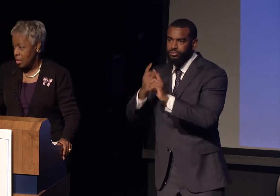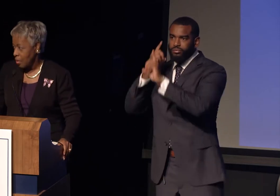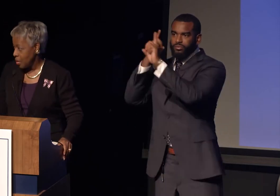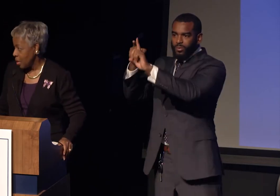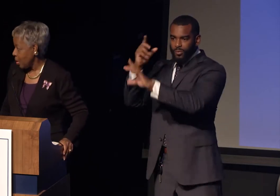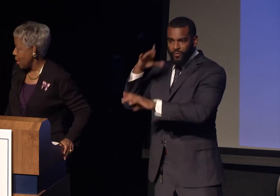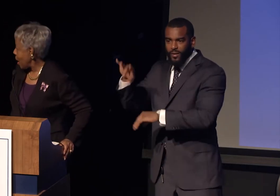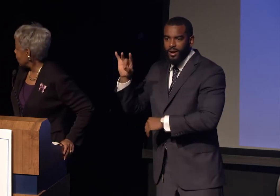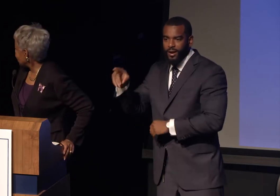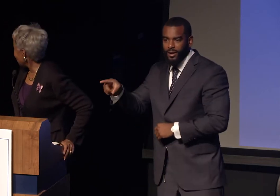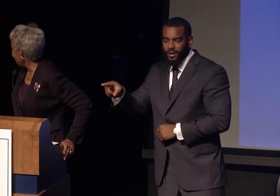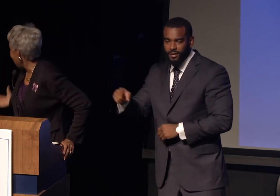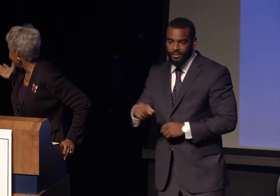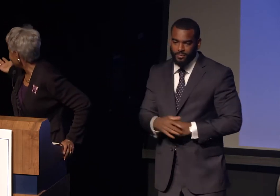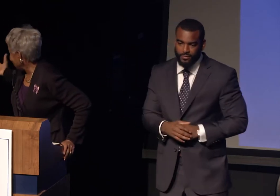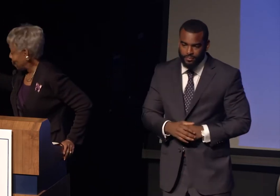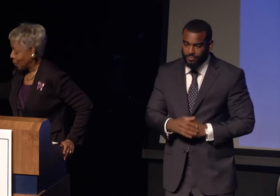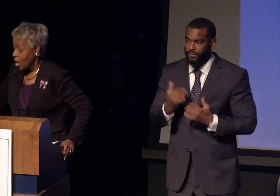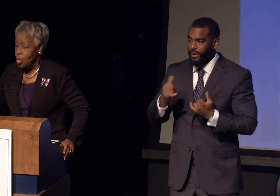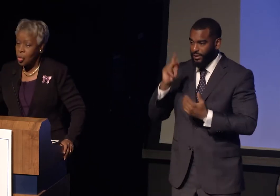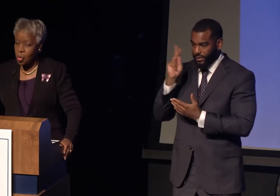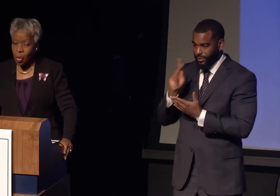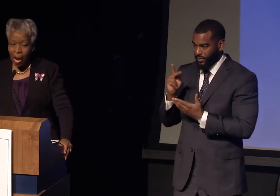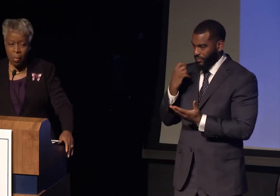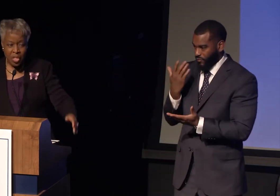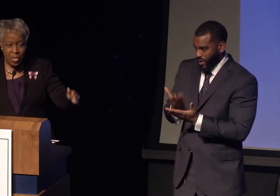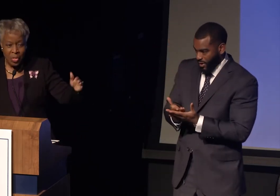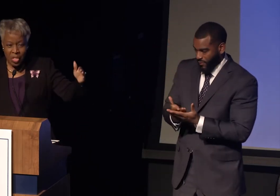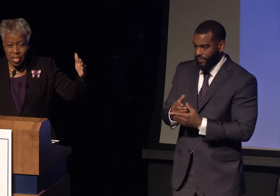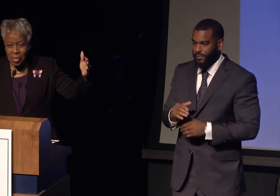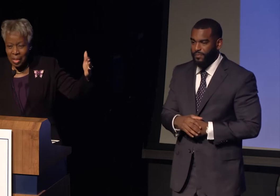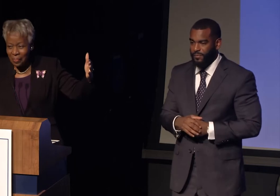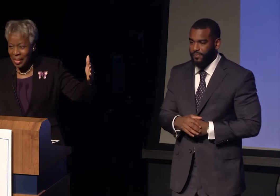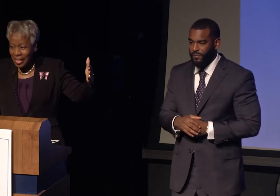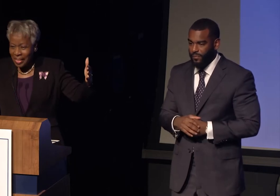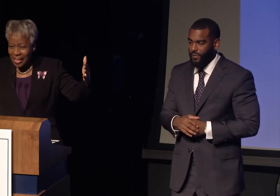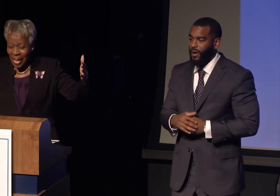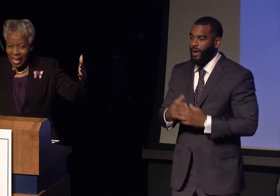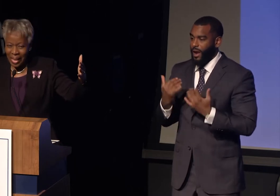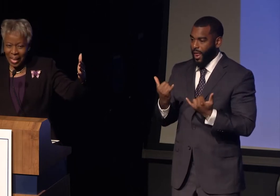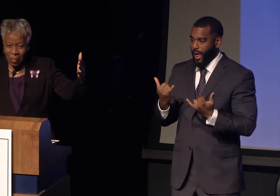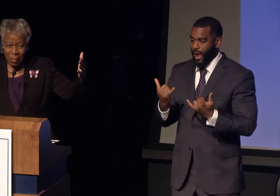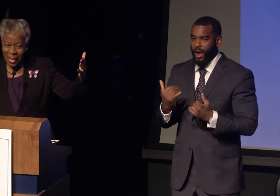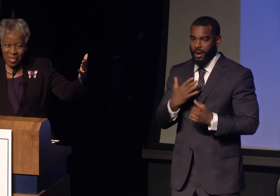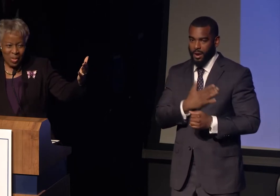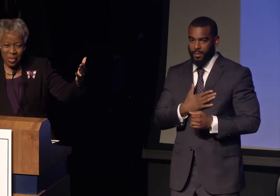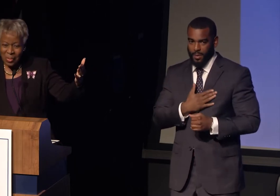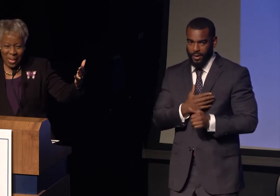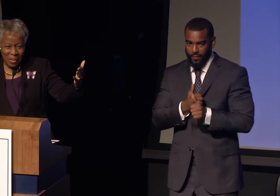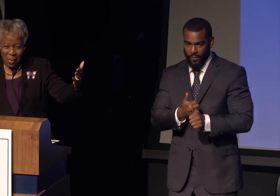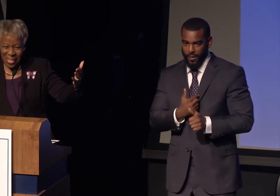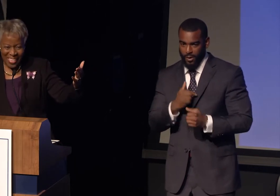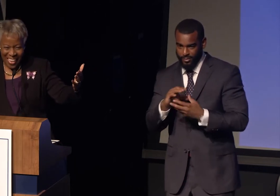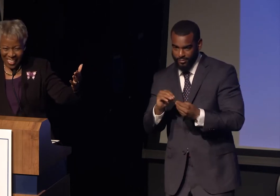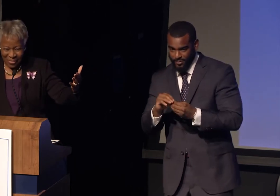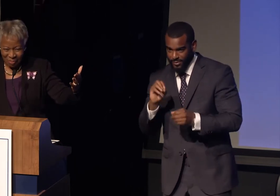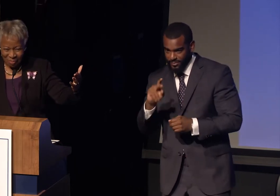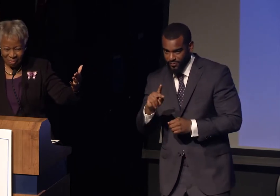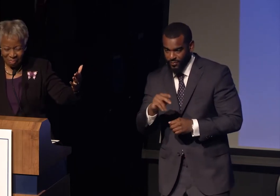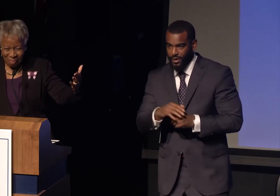The secretary has arrived, so I want you to do something that I won't ask you to do anymore today.